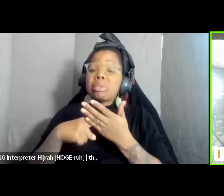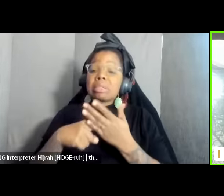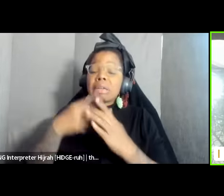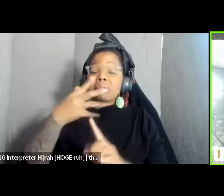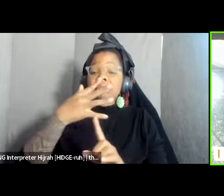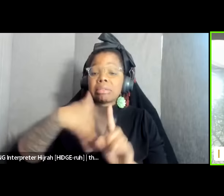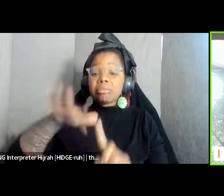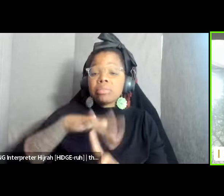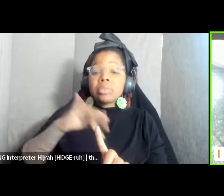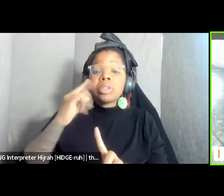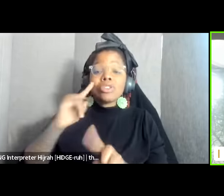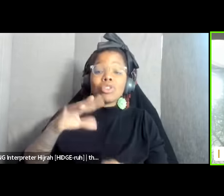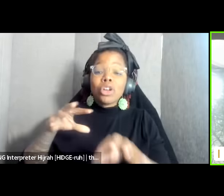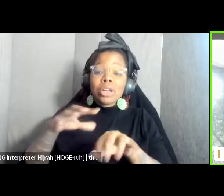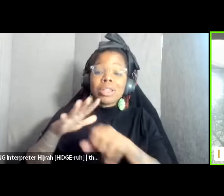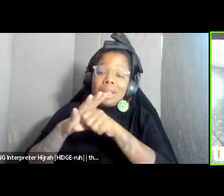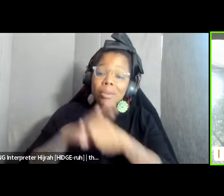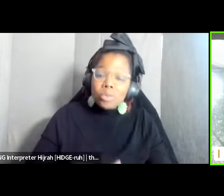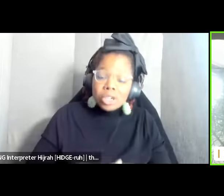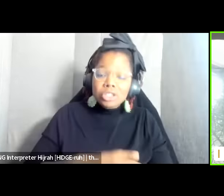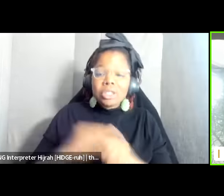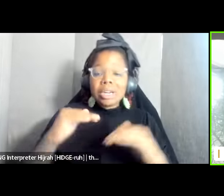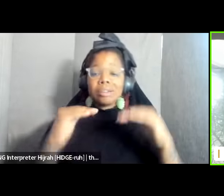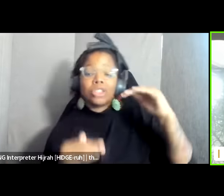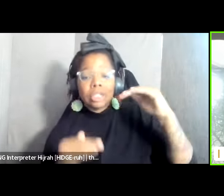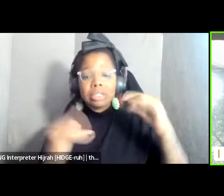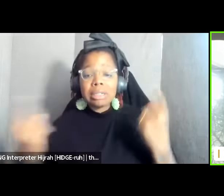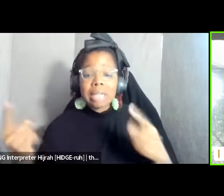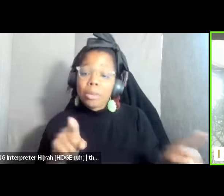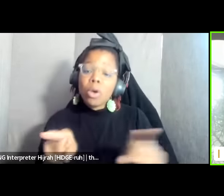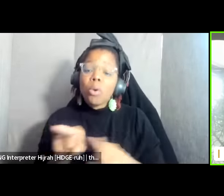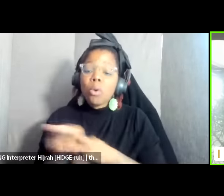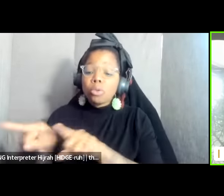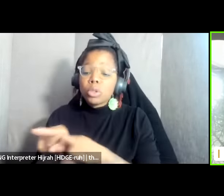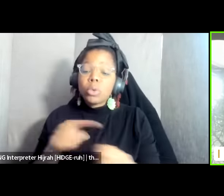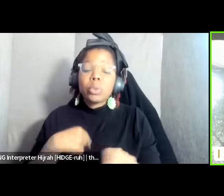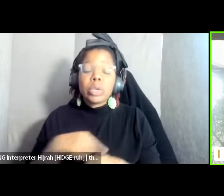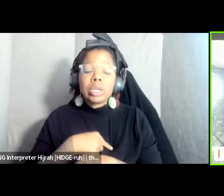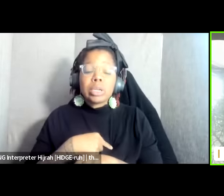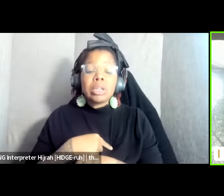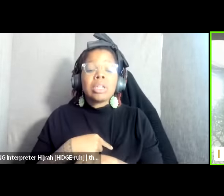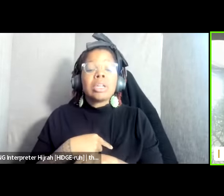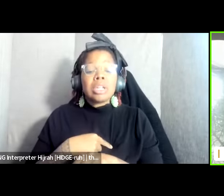oppression and Injustice we also will be using and folks our panelists will be describing the